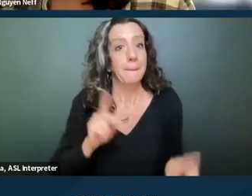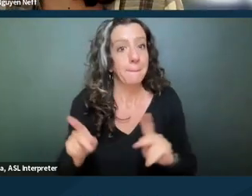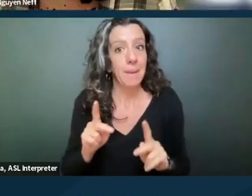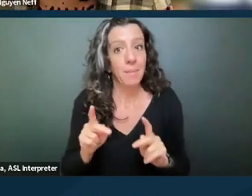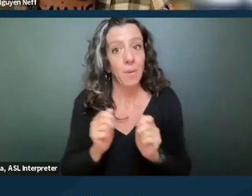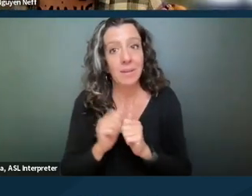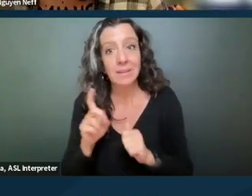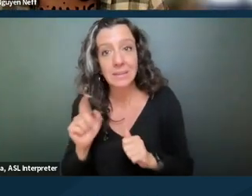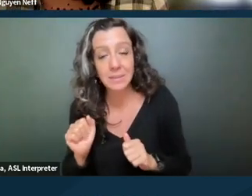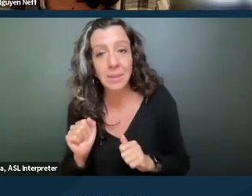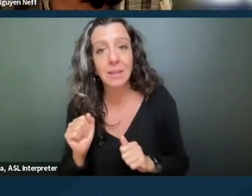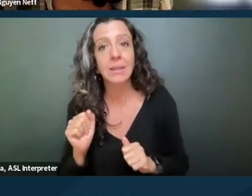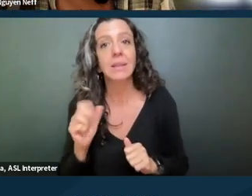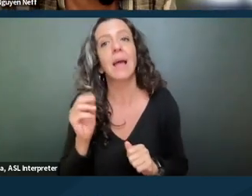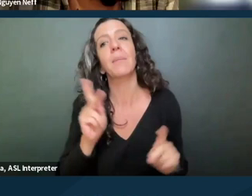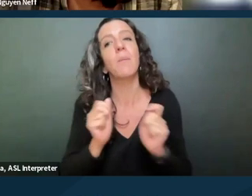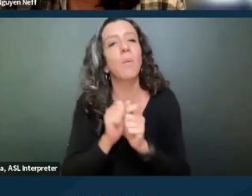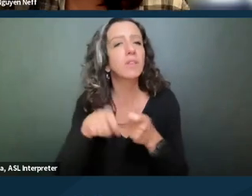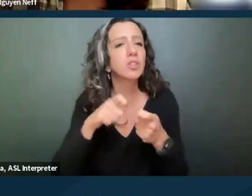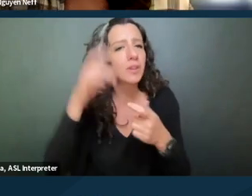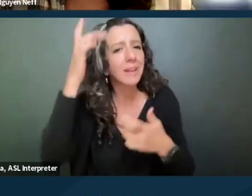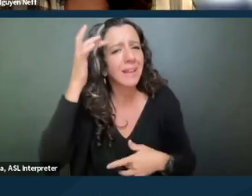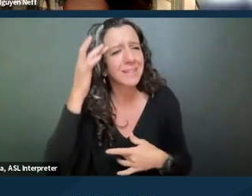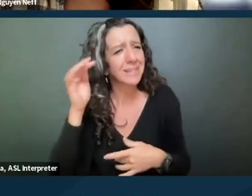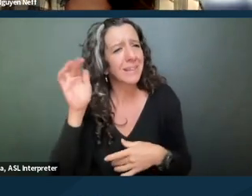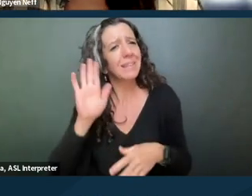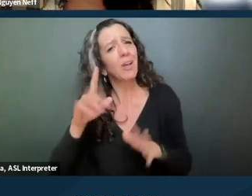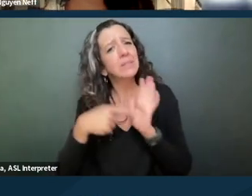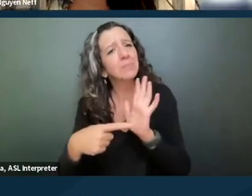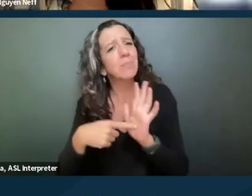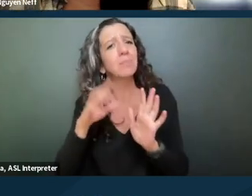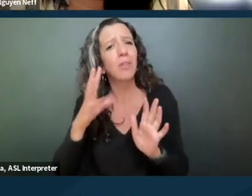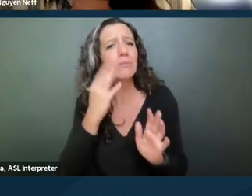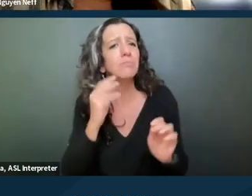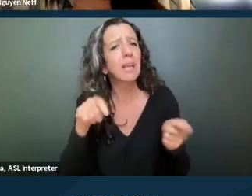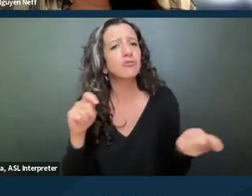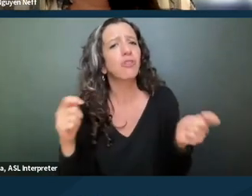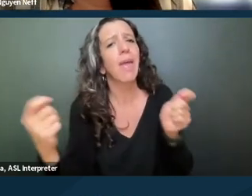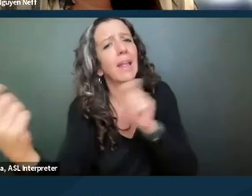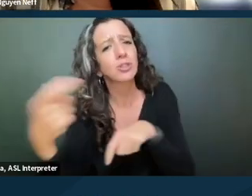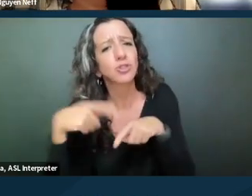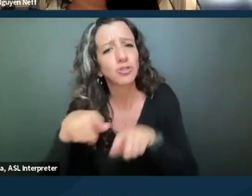people with certain illnesses that can change over time. So a request at one point might not be considered reasonable